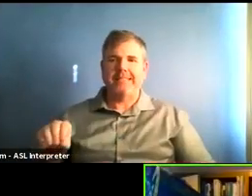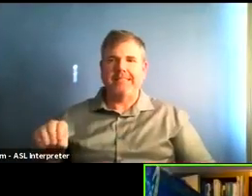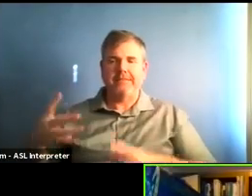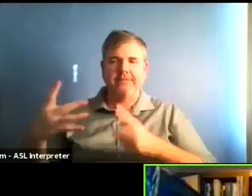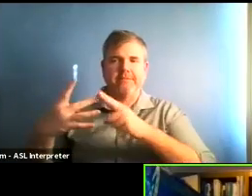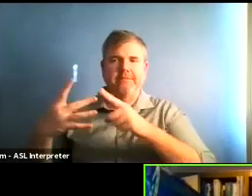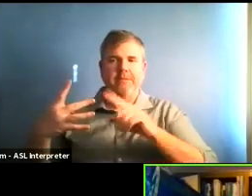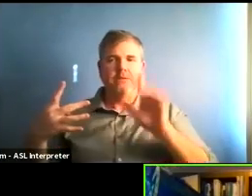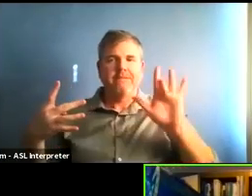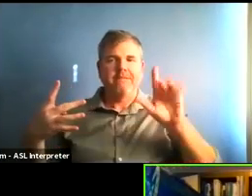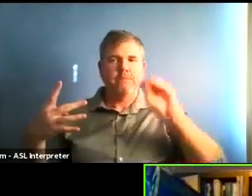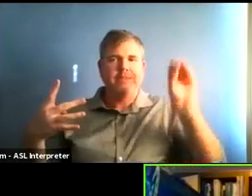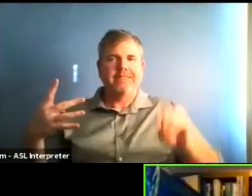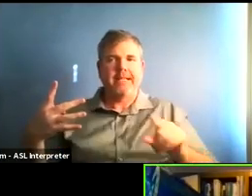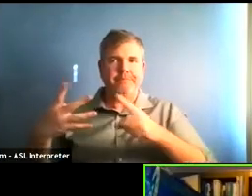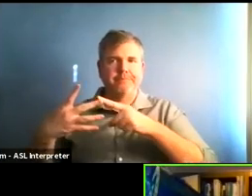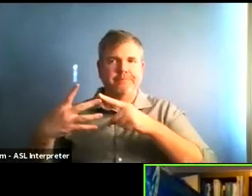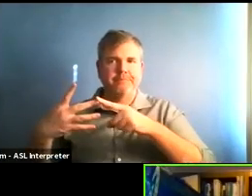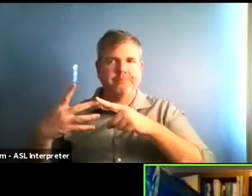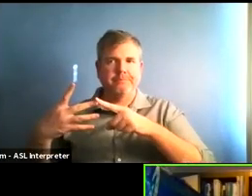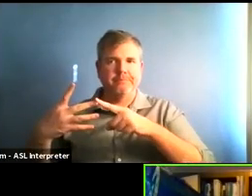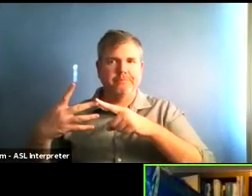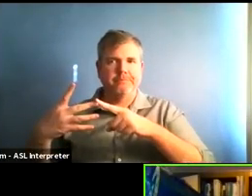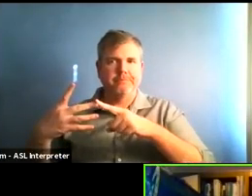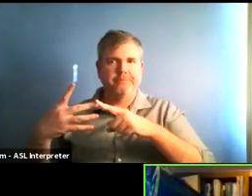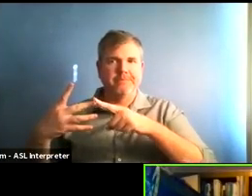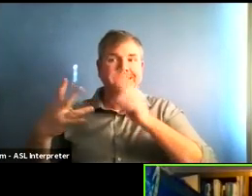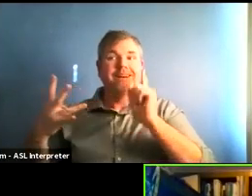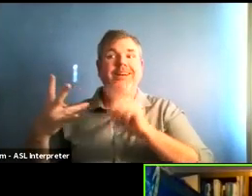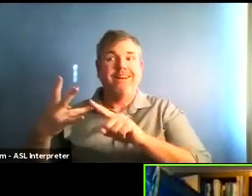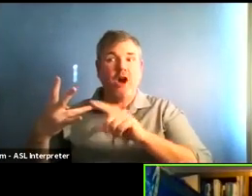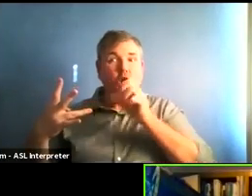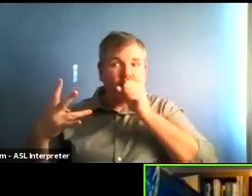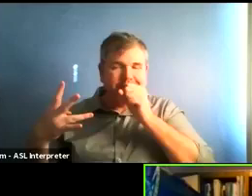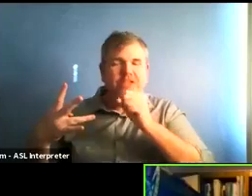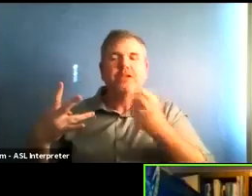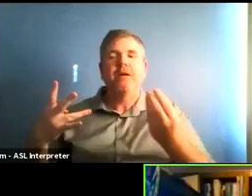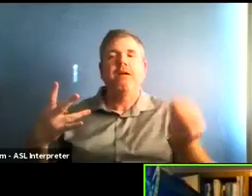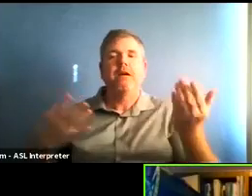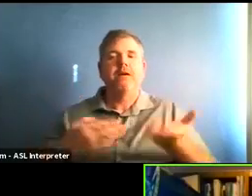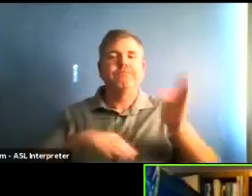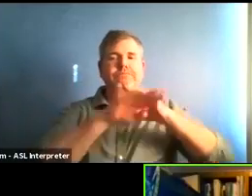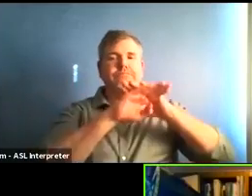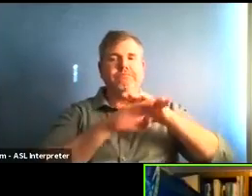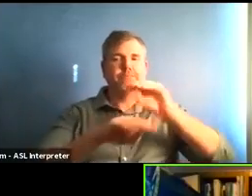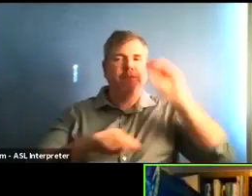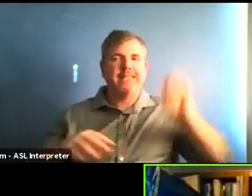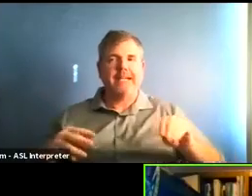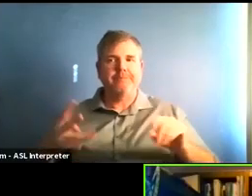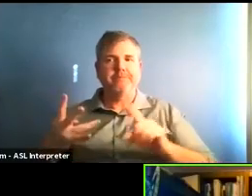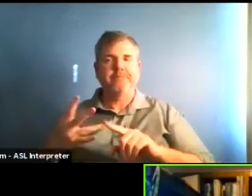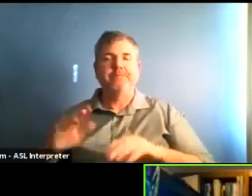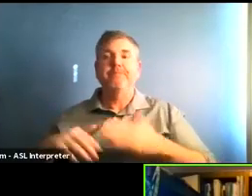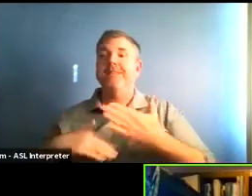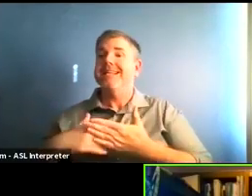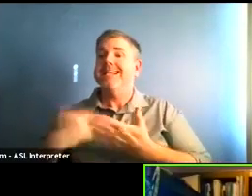The next question is we have a from Charlene. She asks, we have a spa location in Sonoma County and learned that Governor Governor